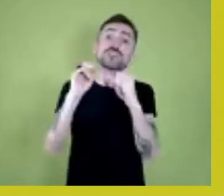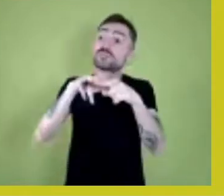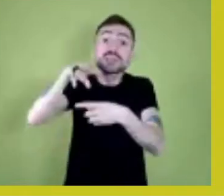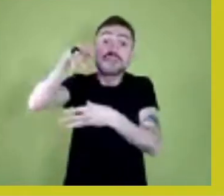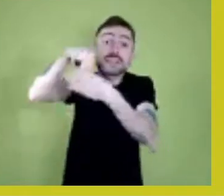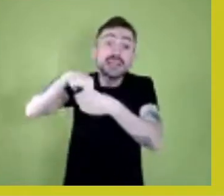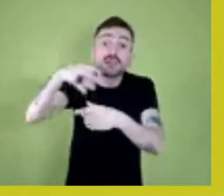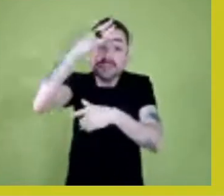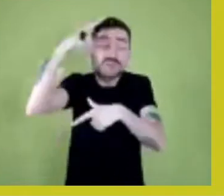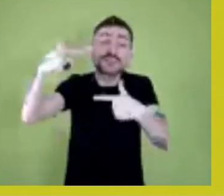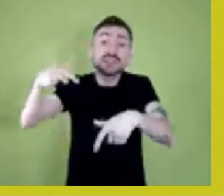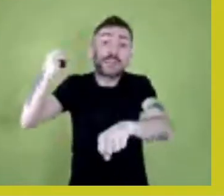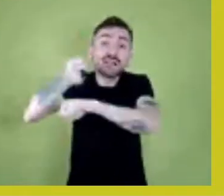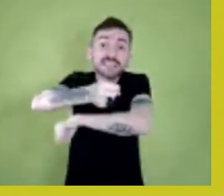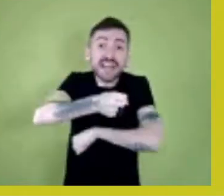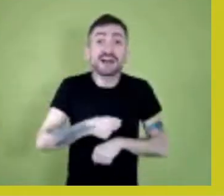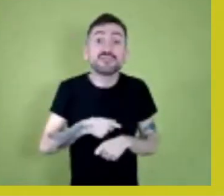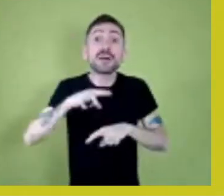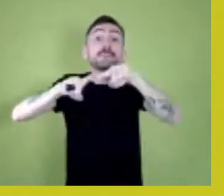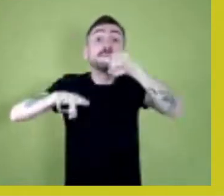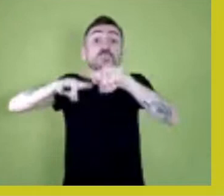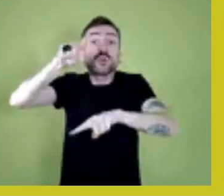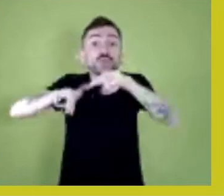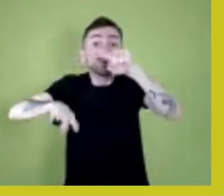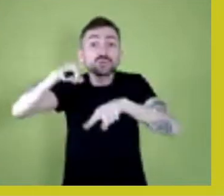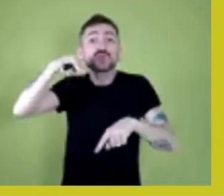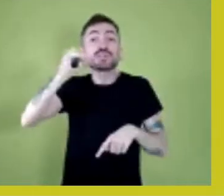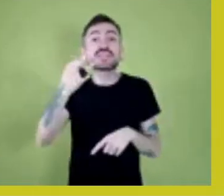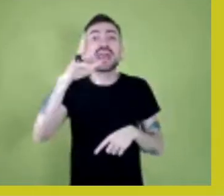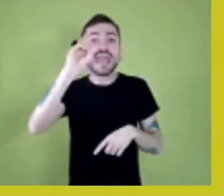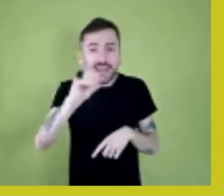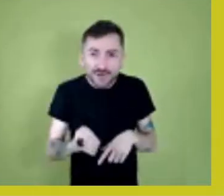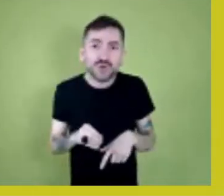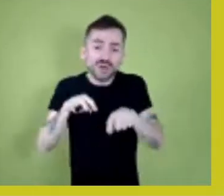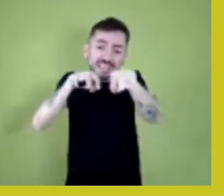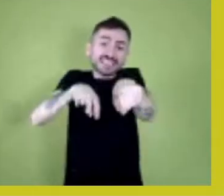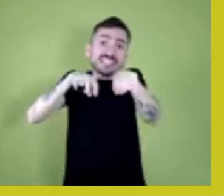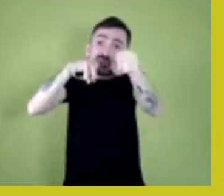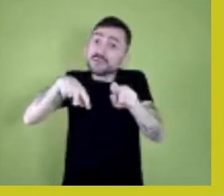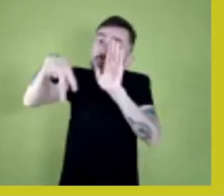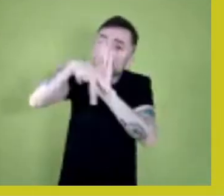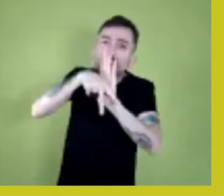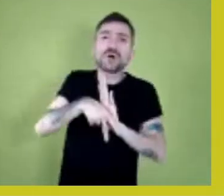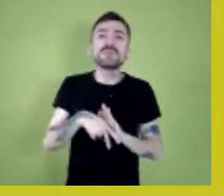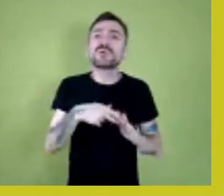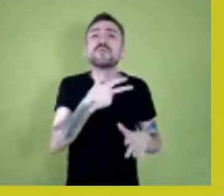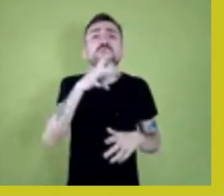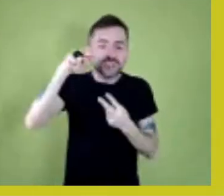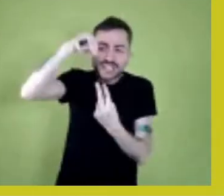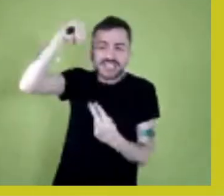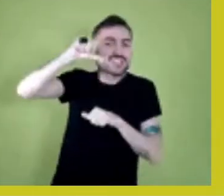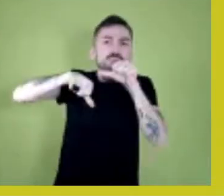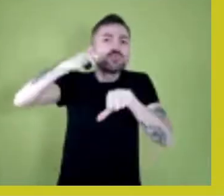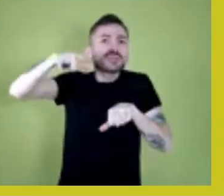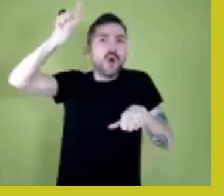necroproducts, products from the agribusiness, transgenic crops! Products grown with the use of pesticides and herbicides